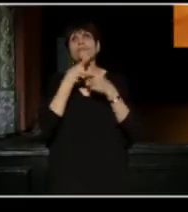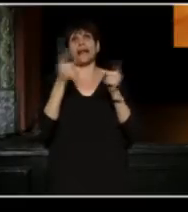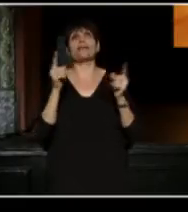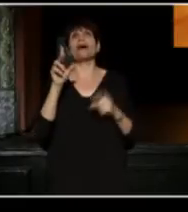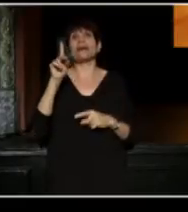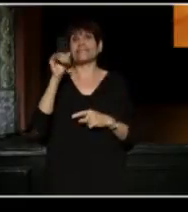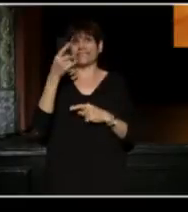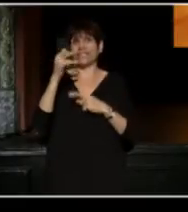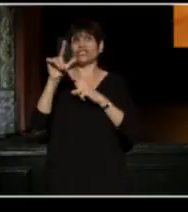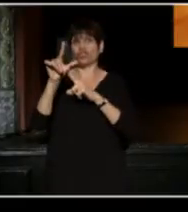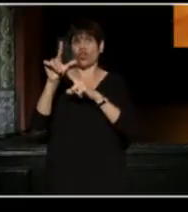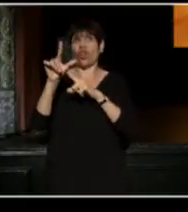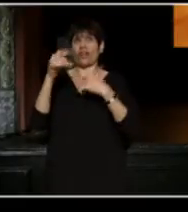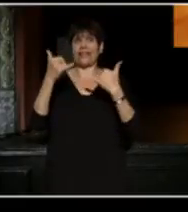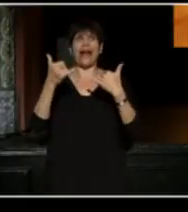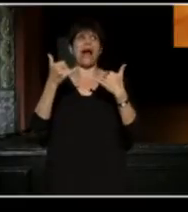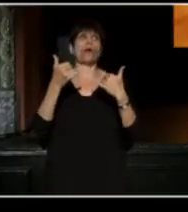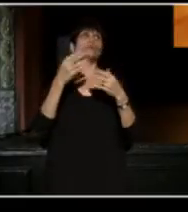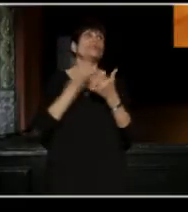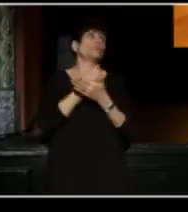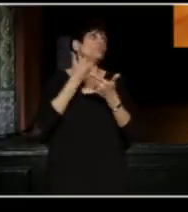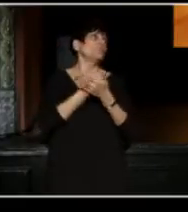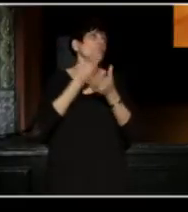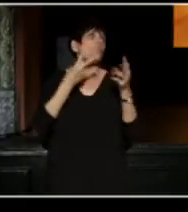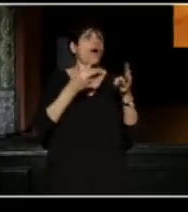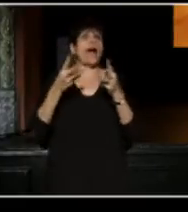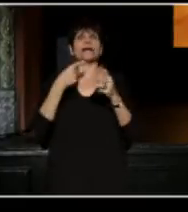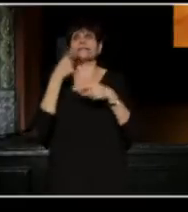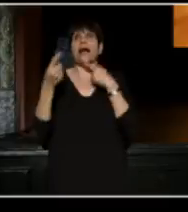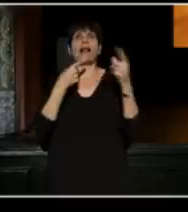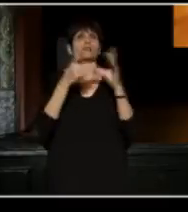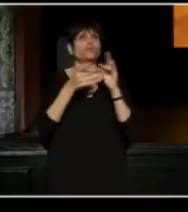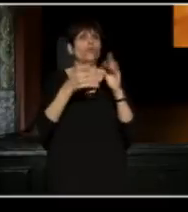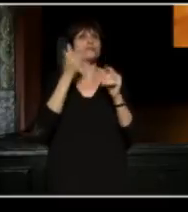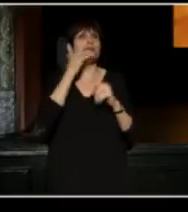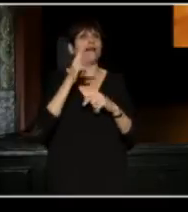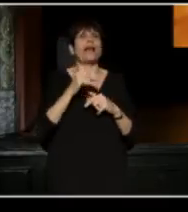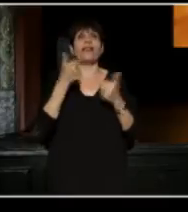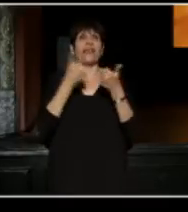seemingly, every other week. With the game changing so quickly,